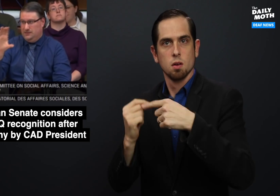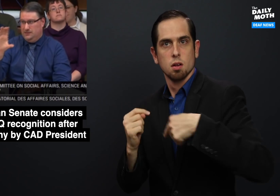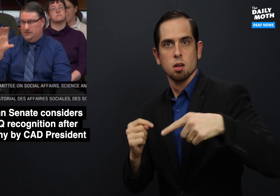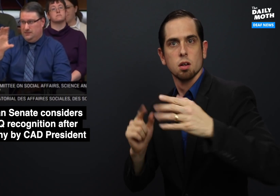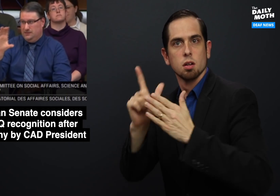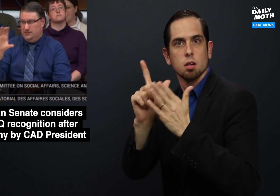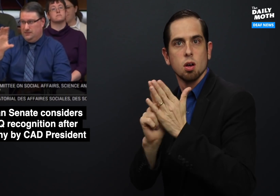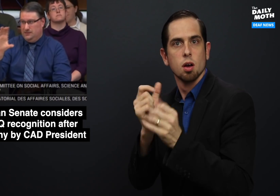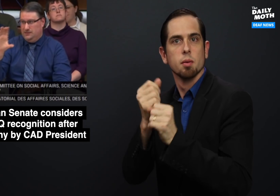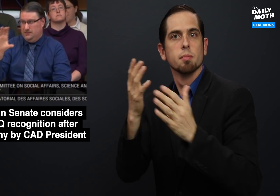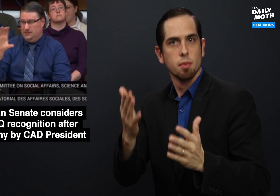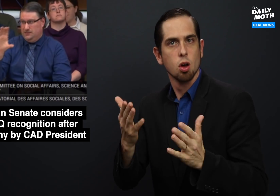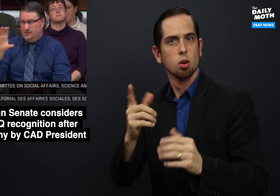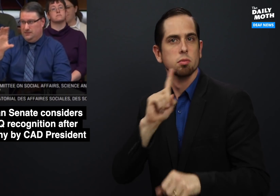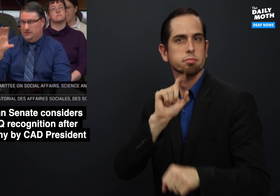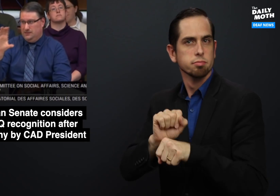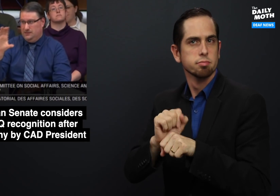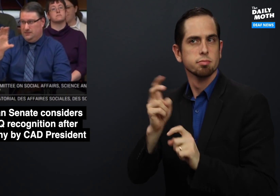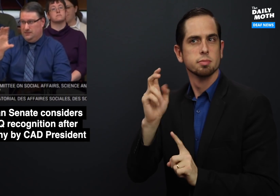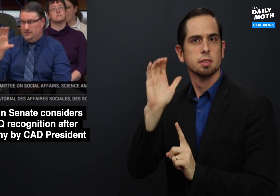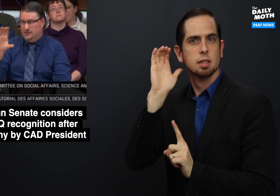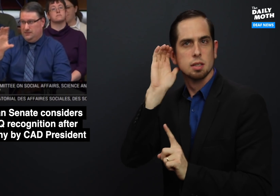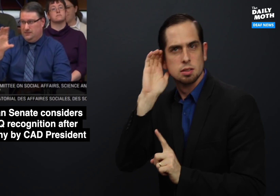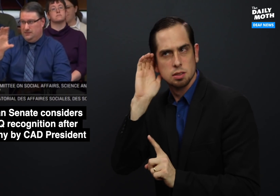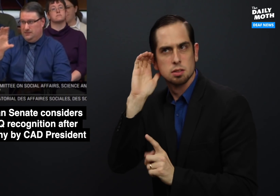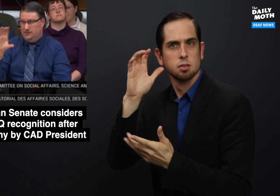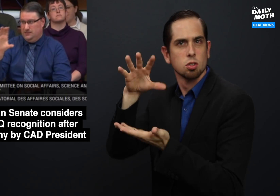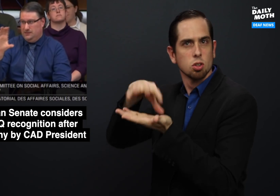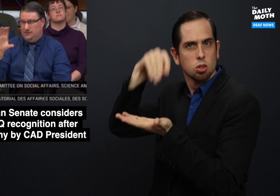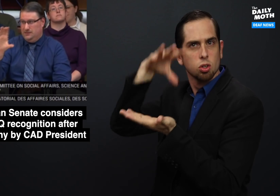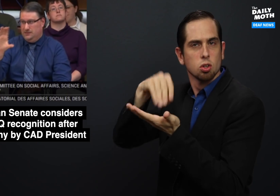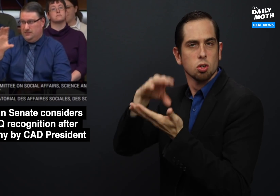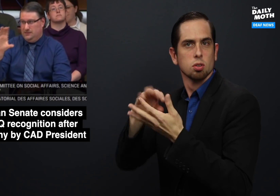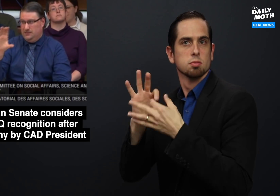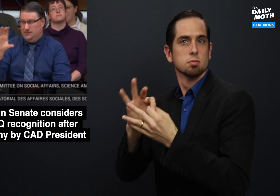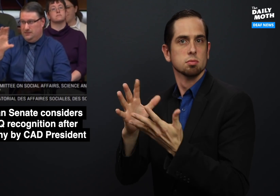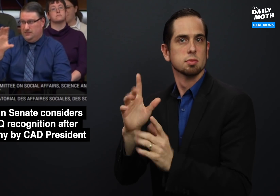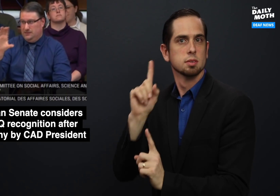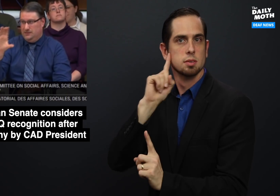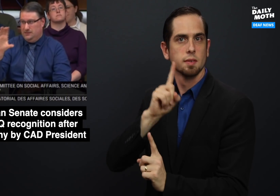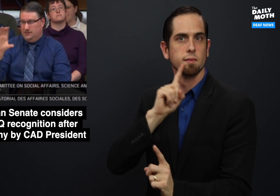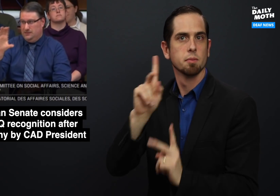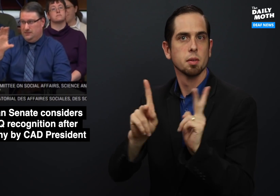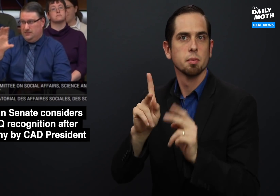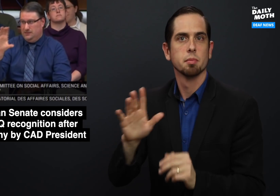lawmakers to truly listen and learn about Deaf people's